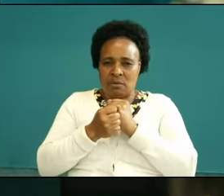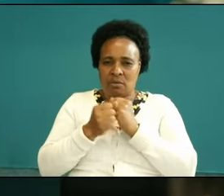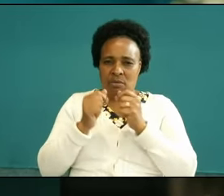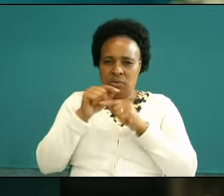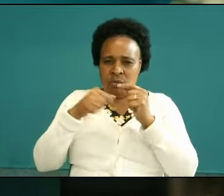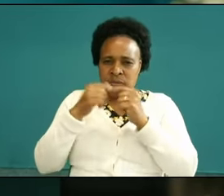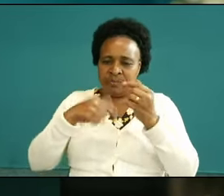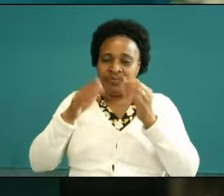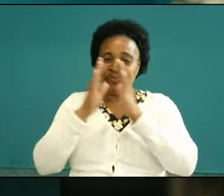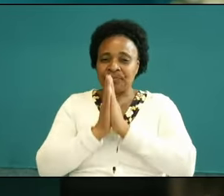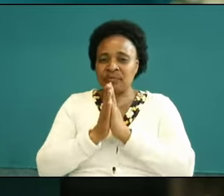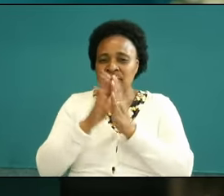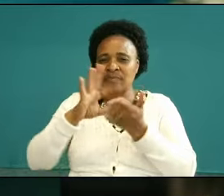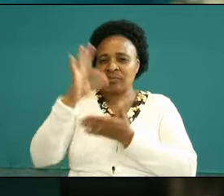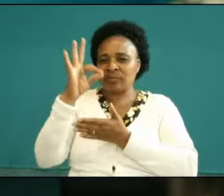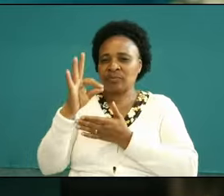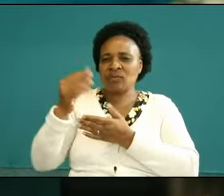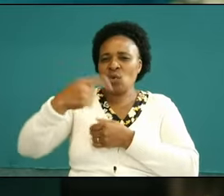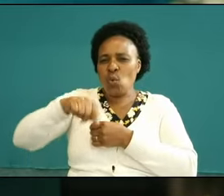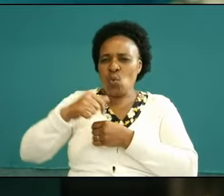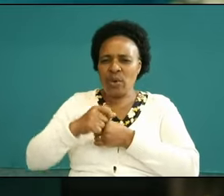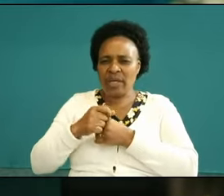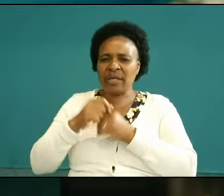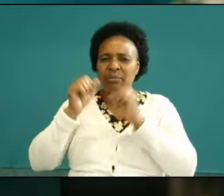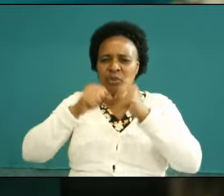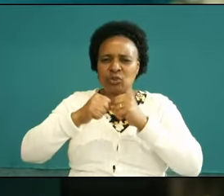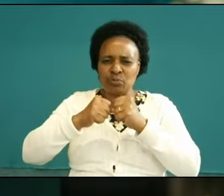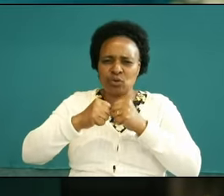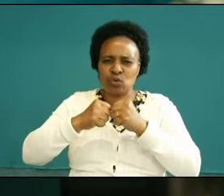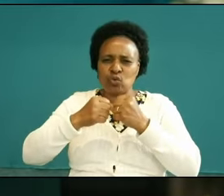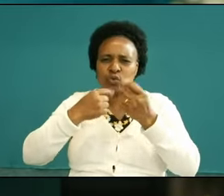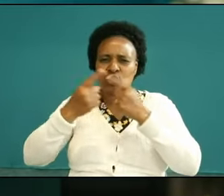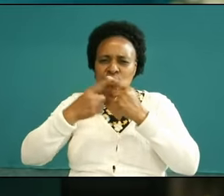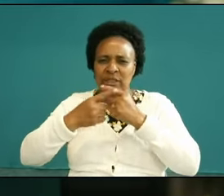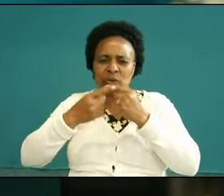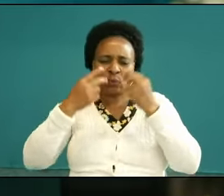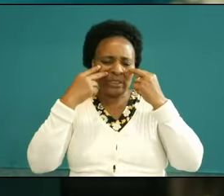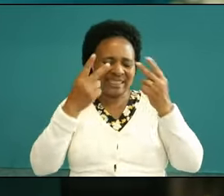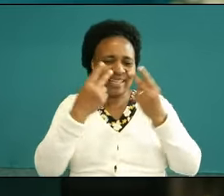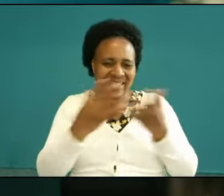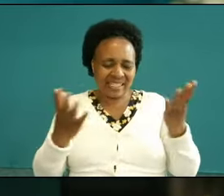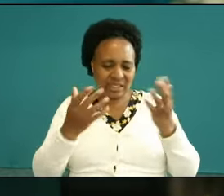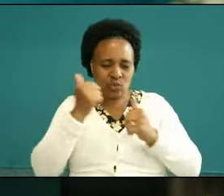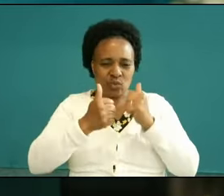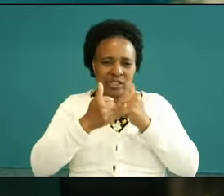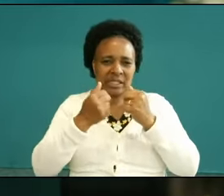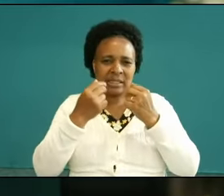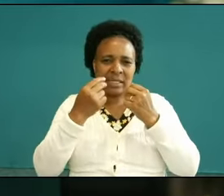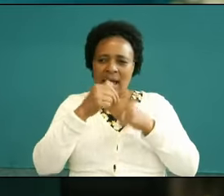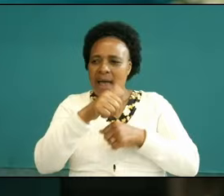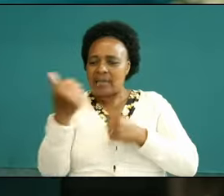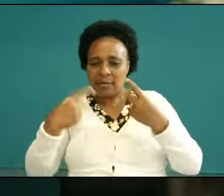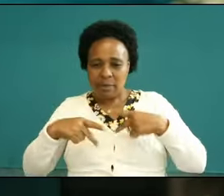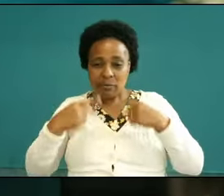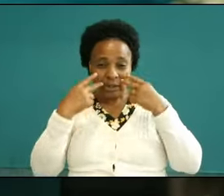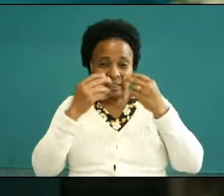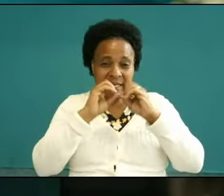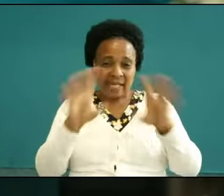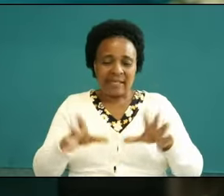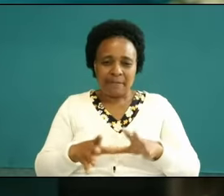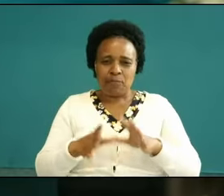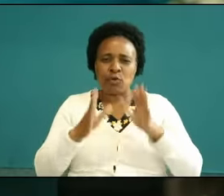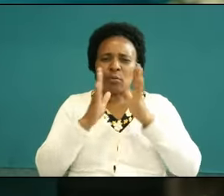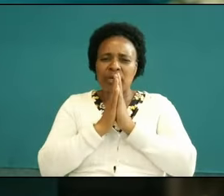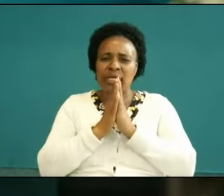in the spirit we see things that people cannot see when we pray in the spirit the battle shift